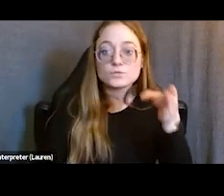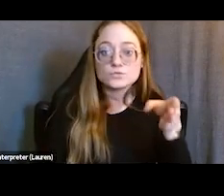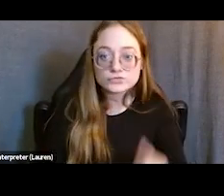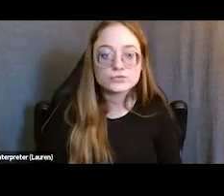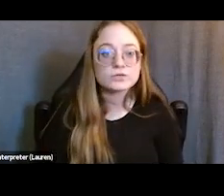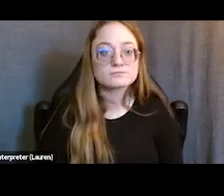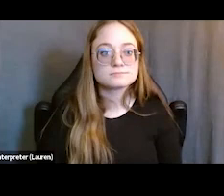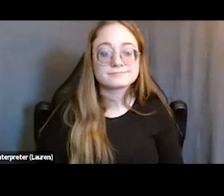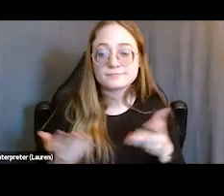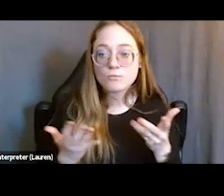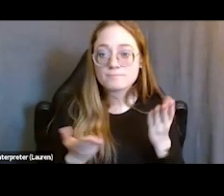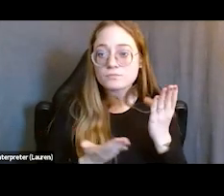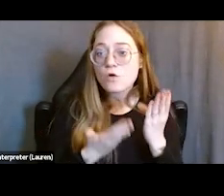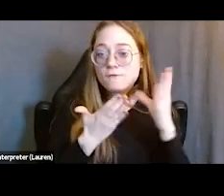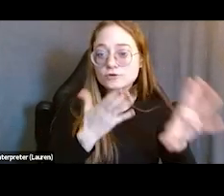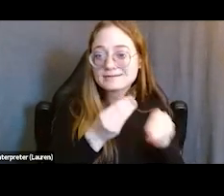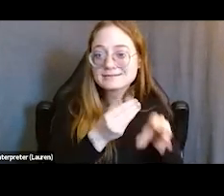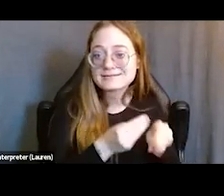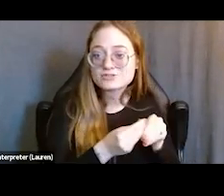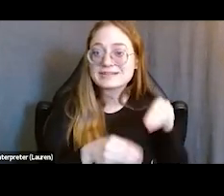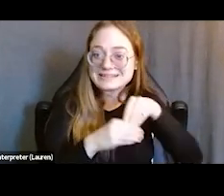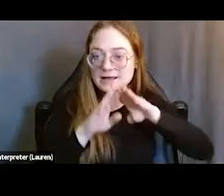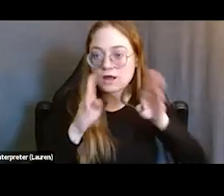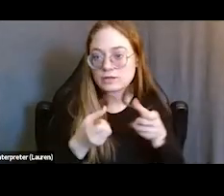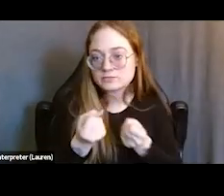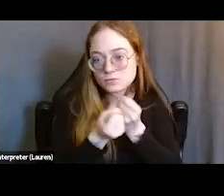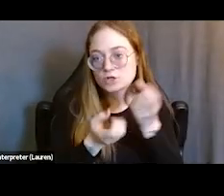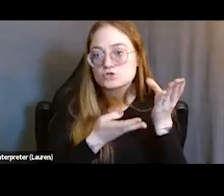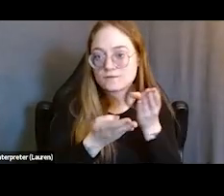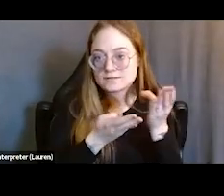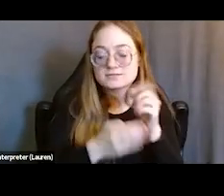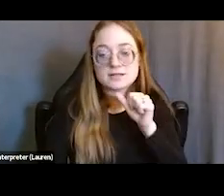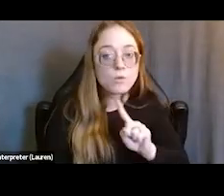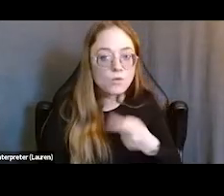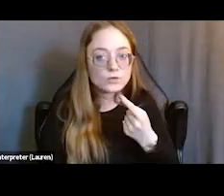are to offer additional in-house supportive services that stretch beyond intensive case management.